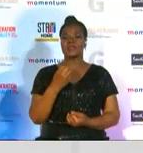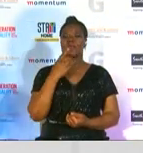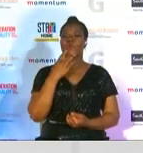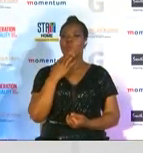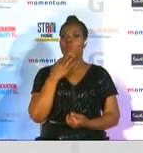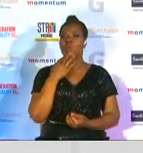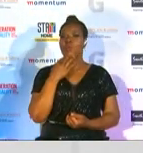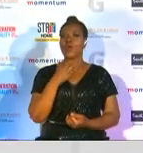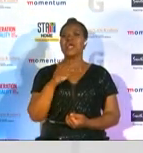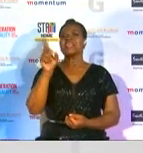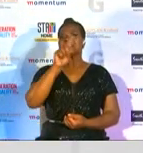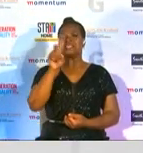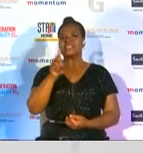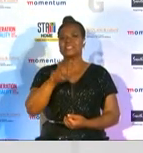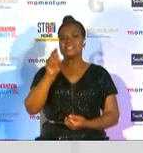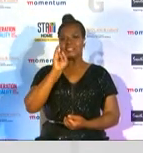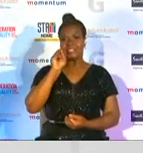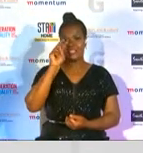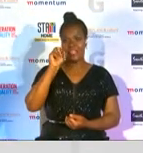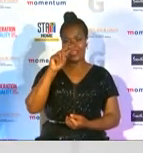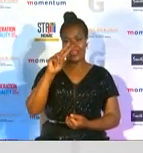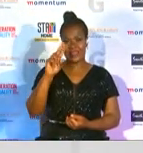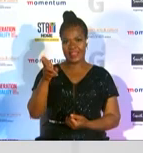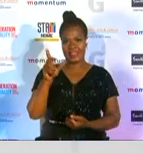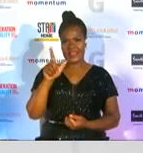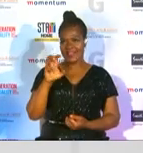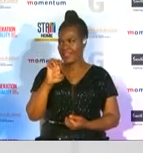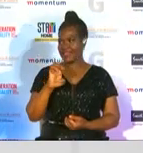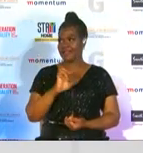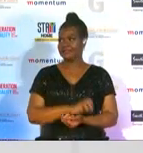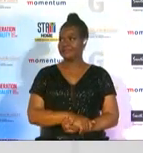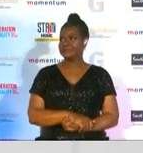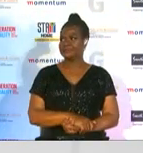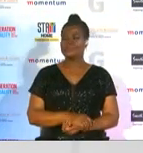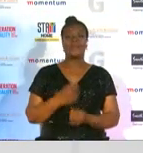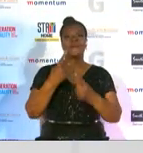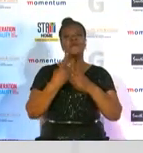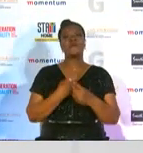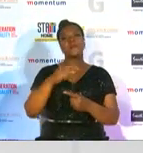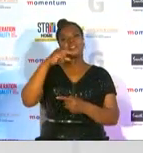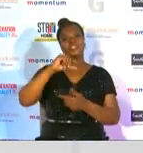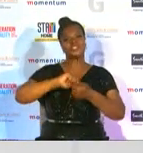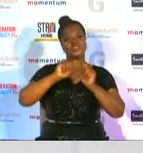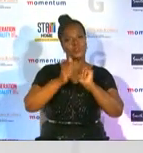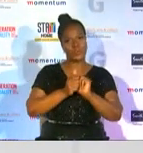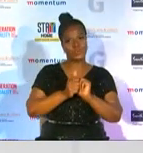than zinter wander and to present this award from the g-spot trust the founder of g-sport